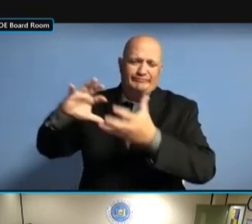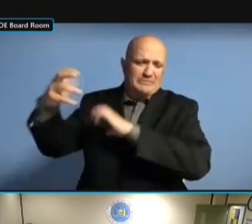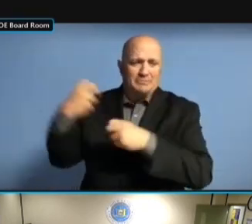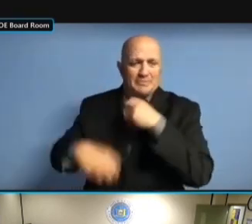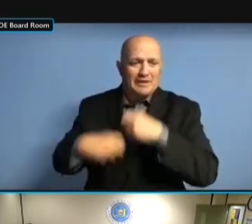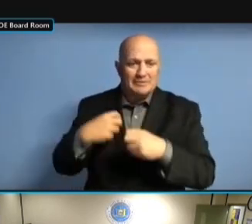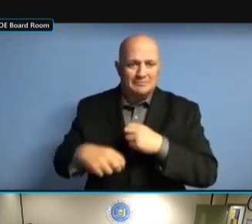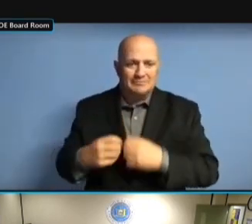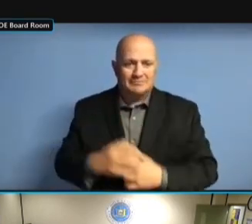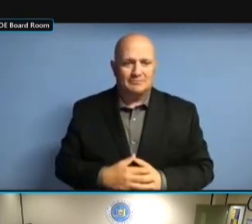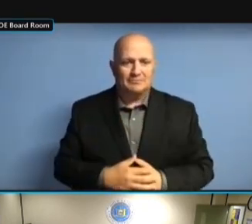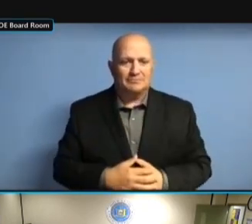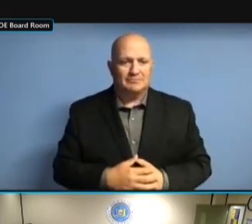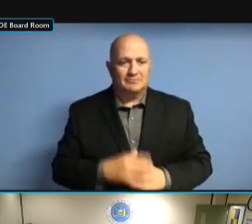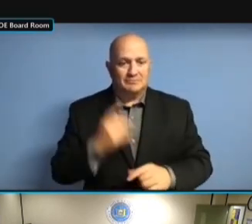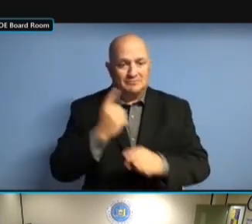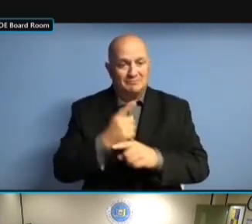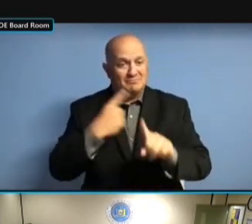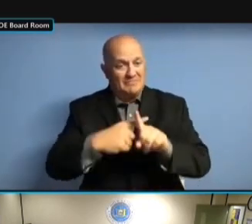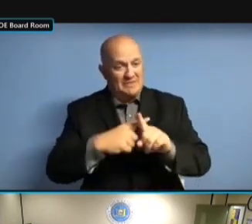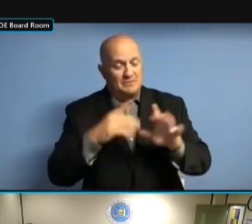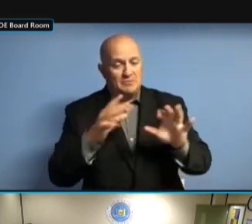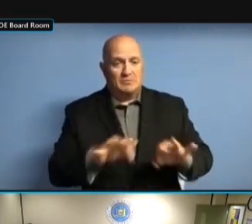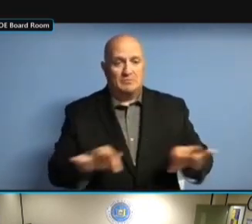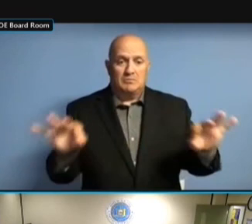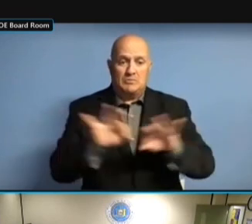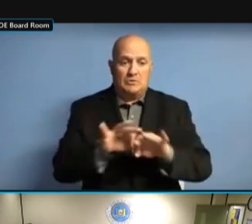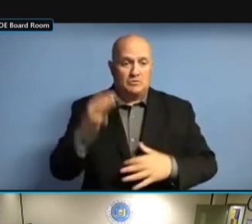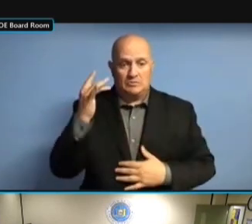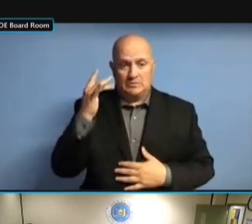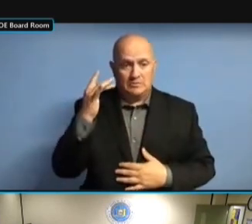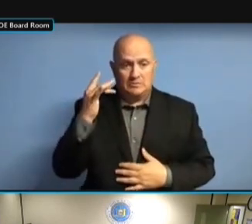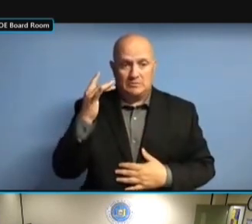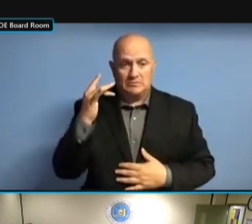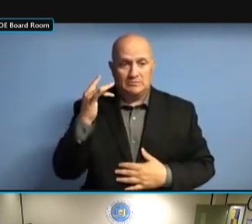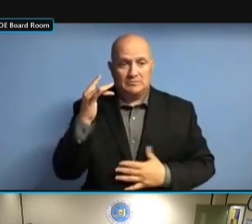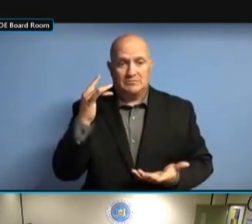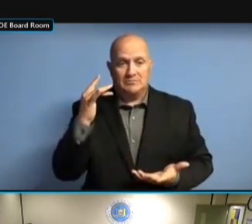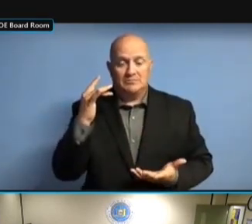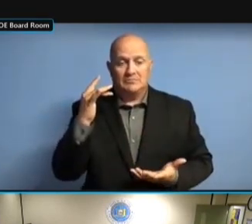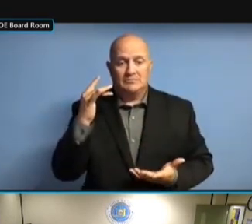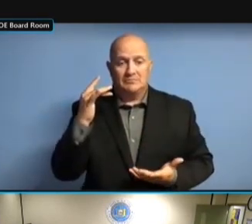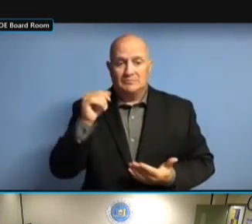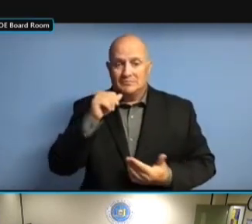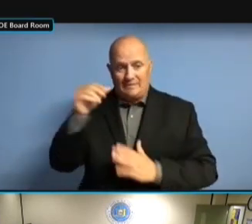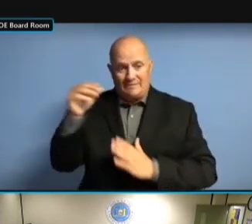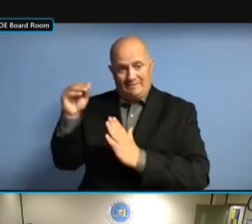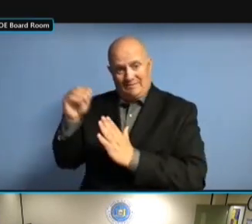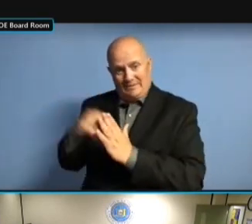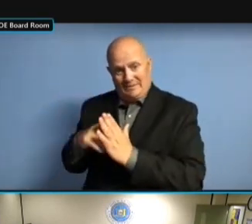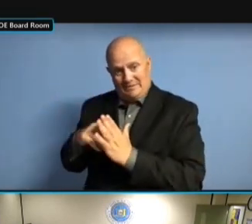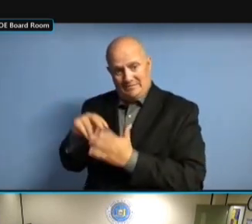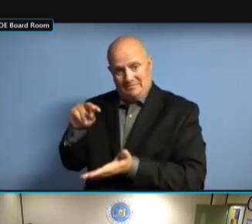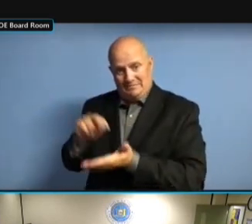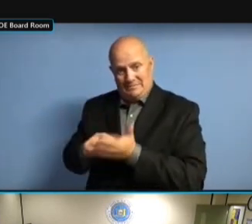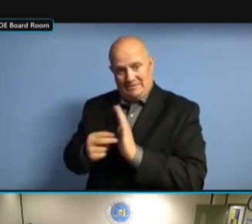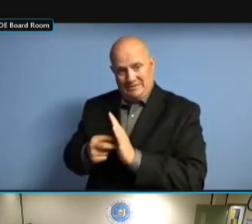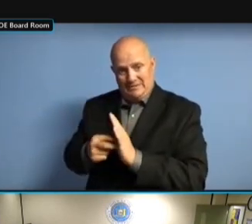THIS IS REALLY IMPORTANT TO ME BECAUSE FAILURE TO FILE IS ME BECAUSE FAILURE TO FILE IS ME BECAUSE FAILURE TO FILE IS JUST ME BECAUSE FAILURE TO FILE IS JUST A ME BECAUSE FAILURE TO FILE IS JUST A TOTAL ME BECAUSE FAILURE TO FILE IS JUST A TOTAL DISREGARD ME BECAUSE FAILURE TO FILE IS JUST A TOTAL DISREGARD FOR ME BECAUSE FAILURE TO FILE IS JUST A TOTAL DISREGARD FOR THE JUST A TOTAL DISREGARD FOR THE JUST A TOTAL DISREGARD FOR THE LAW. LAW. LAW. I LAW. I MEAN, LAW. I MEAN, THAT'S LAW. I MEAN, THAT'S AS LAW. I MEAN, THAT'S AS BAD LAW. I MEAN, THAT'S AS BAD AS LAW. I MEAN, THAT'S AS BAD AS IT I MEAN, THAT'S AS BAD AS IT I MEAN, THAT'S AS BAD AS IT GETS, I MEAN, THAT'S AS BAD AS IT GETS, YOU'RE I MEAN, THAT'S AS BAD AS IT GETS, YOU'RE NOT I MEAN, THAT'S AS BAD AS IT GETS, YOU'RE NOT EVEN I MEAN, THAT'S AS BAD AS IT GETS, YOU'RE NOT EVEN TRYING I MEAN, THAT'S AS BAD AS IT GETS, YOU'RE NOT EVEN TRYING TO